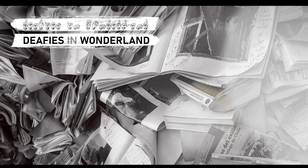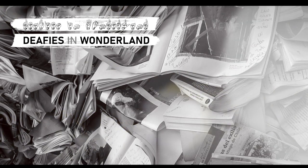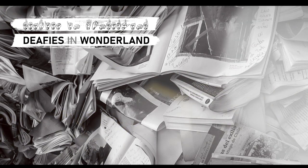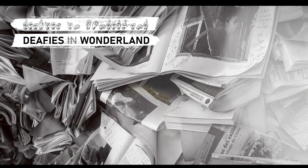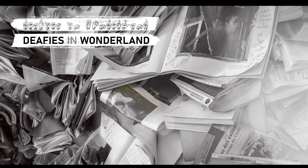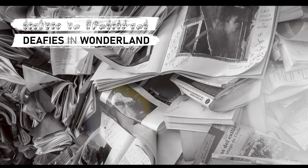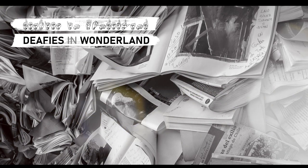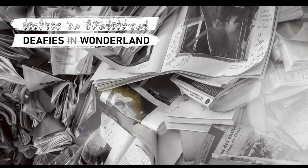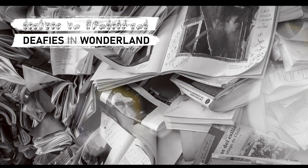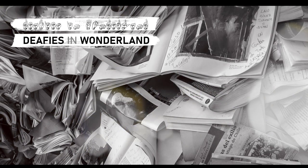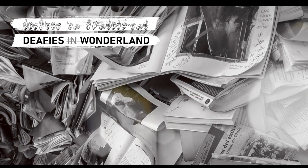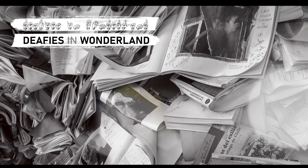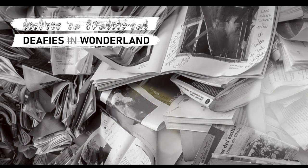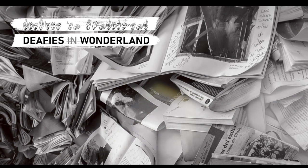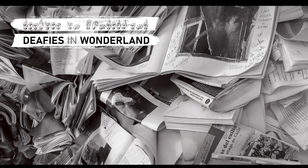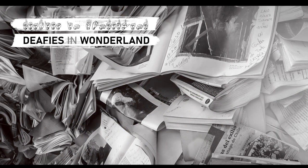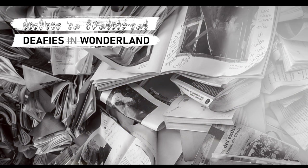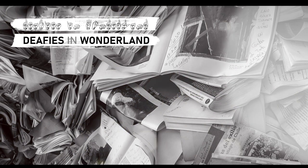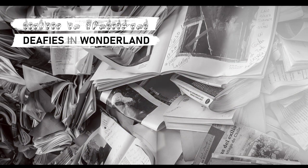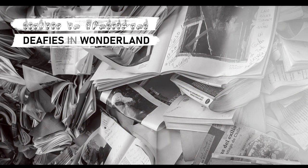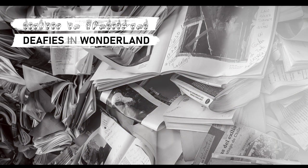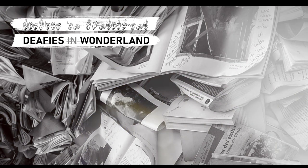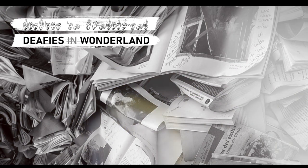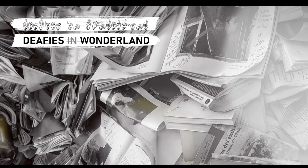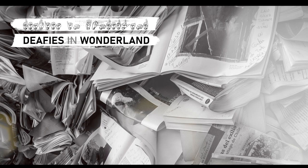When you pushed me off the diving board I fell